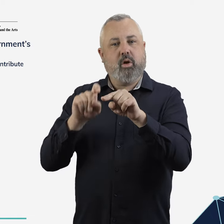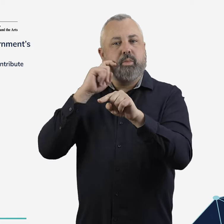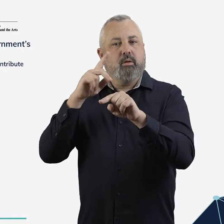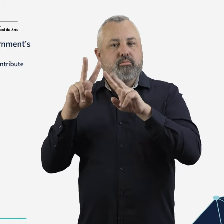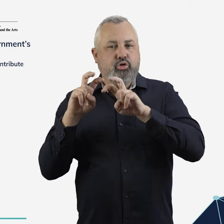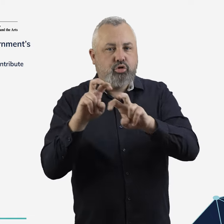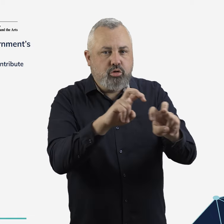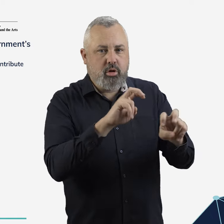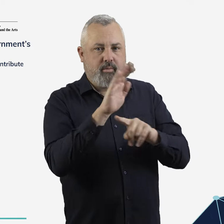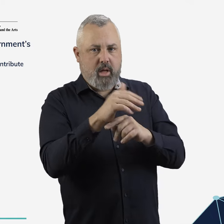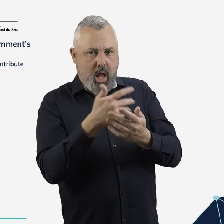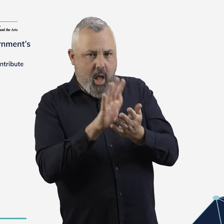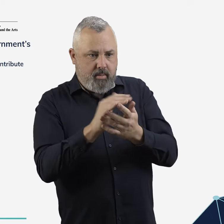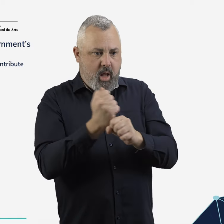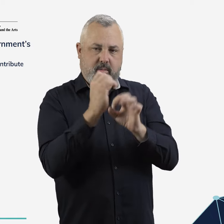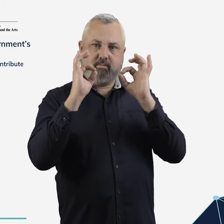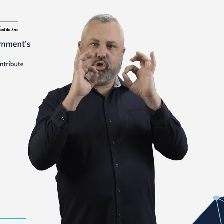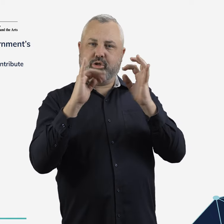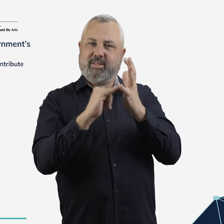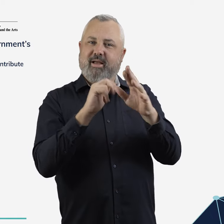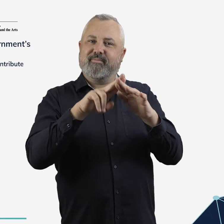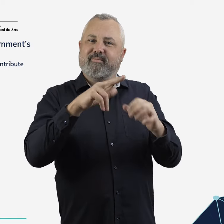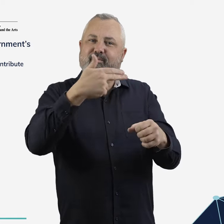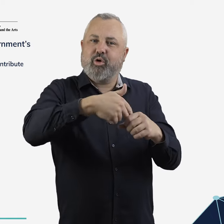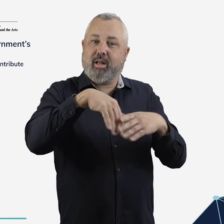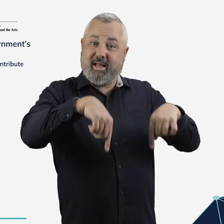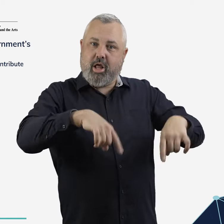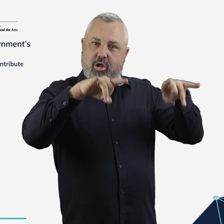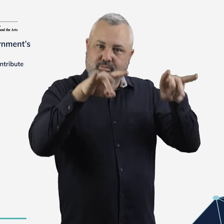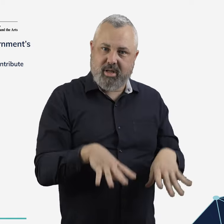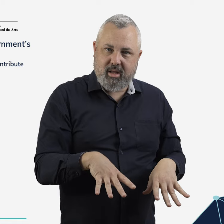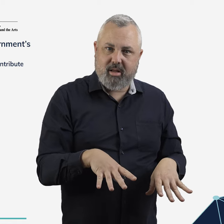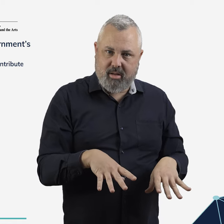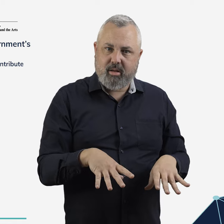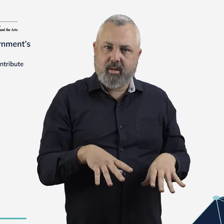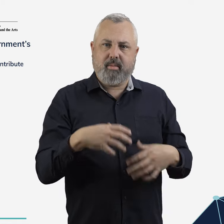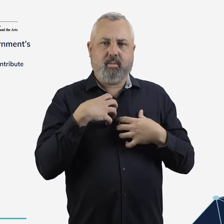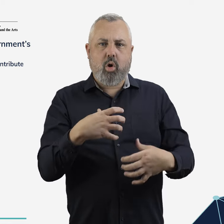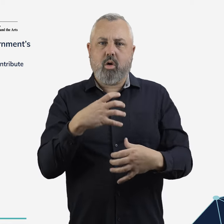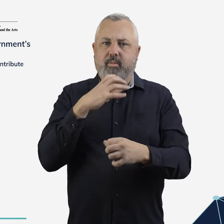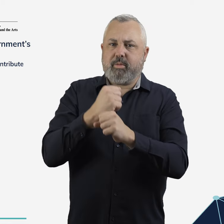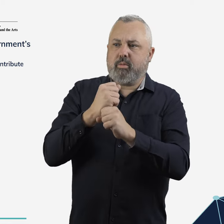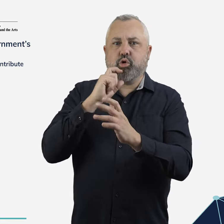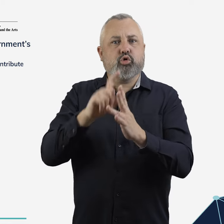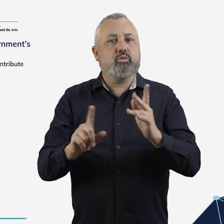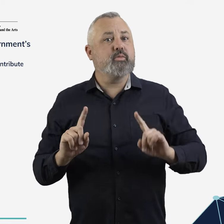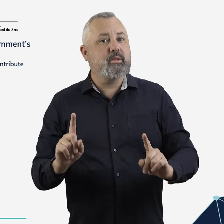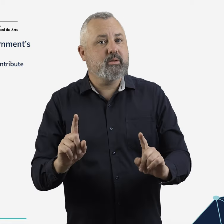demand-side measures; and providing access to the $1.7 billion